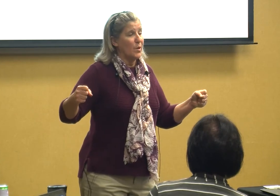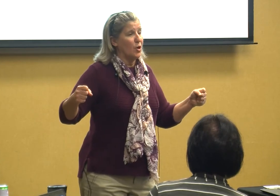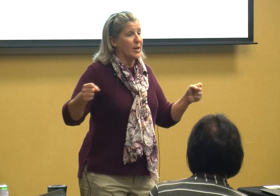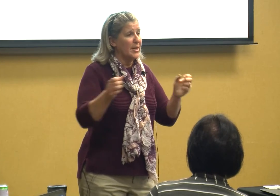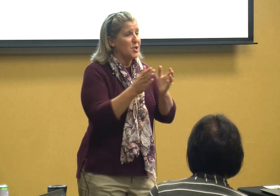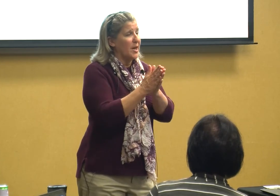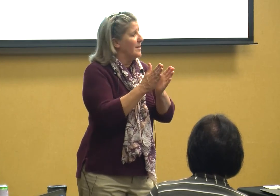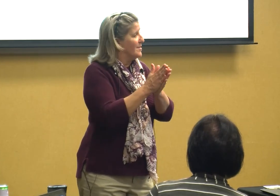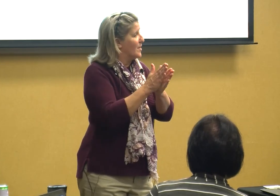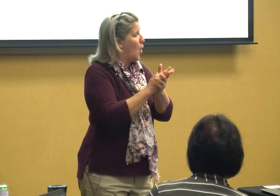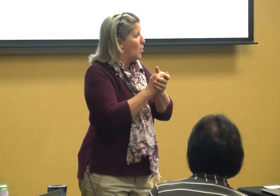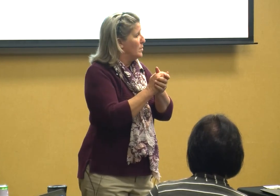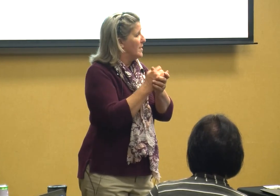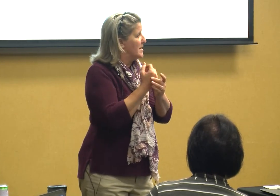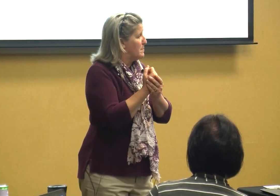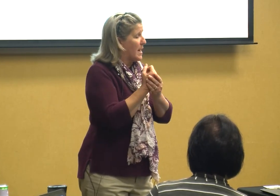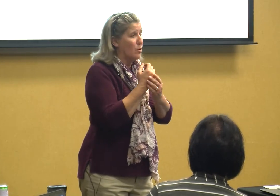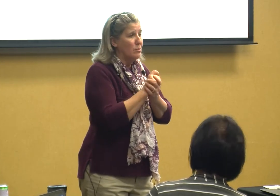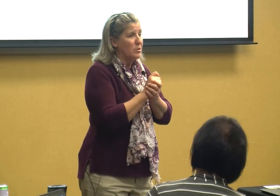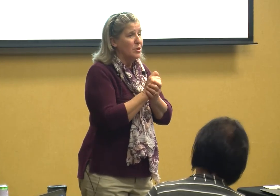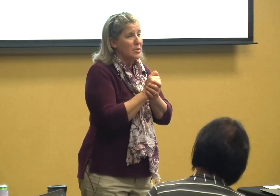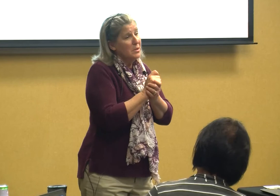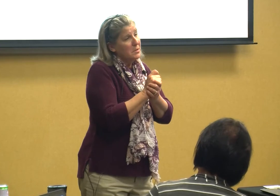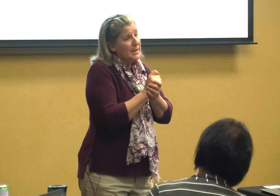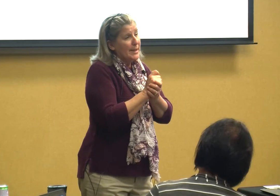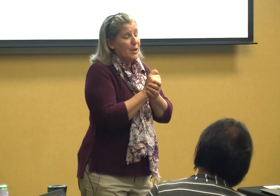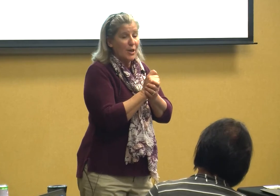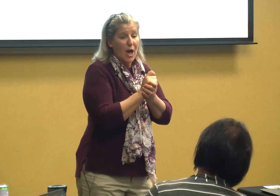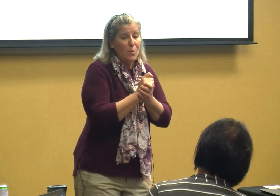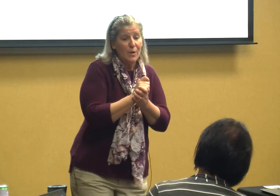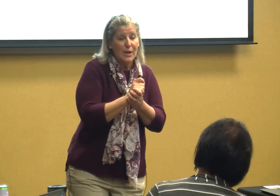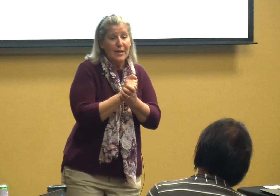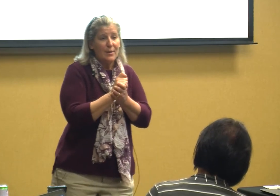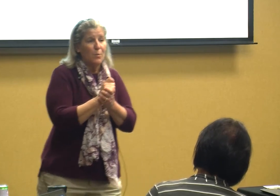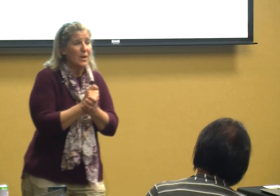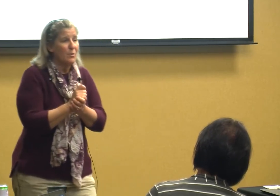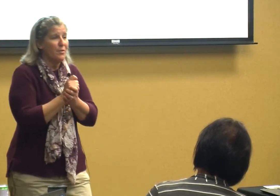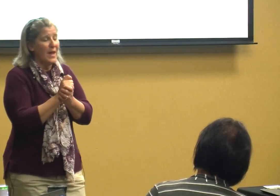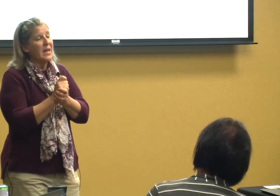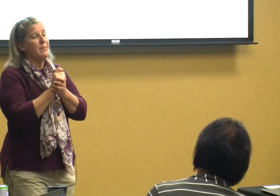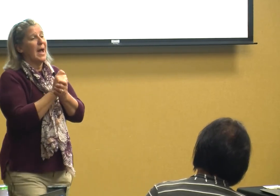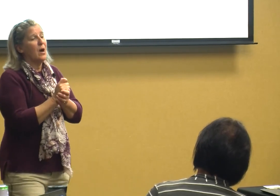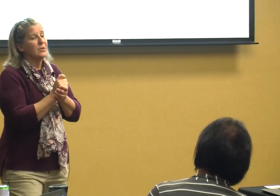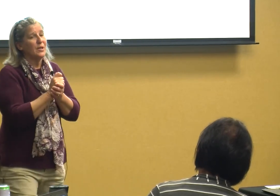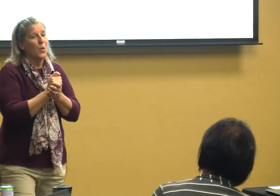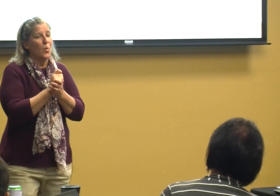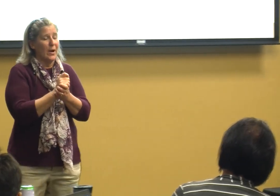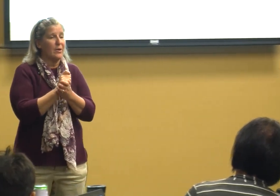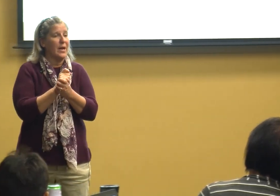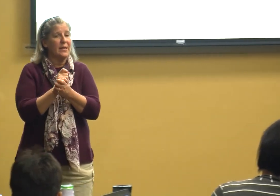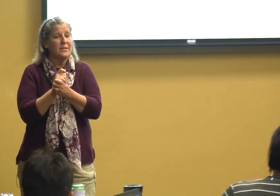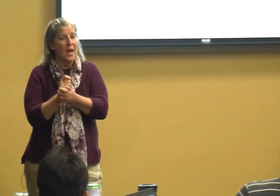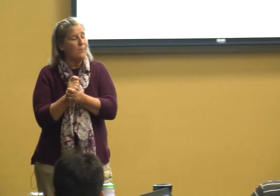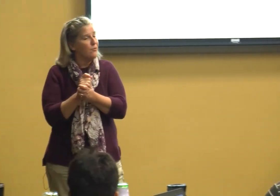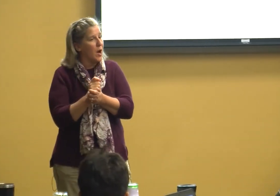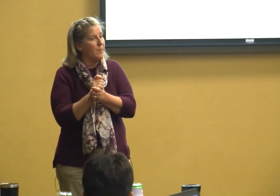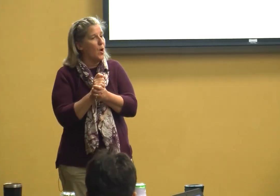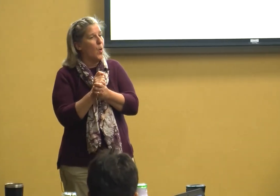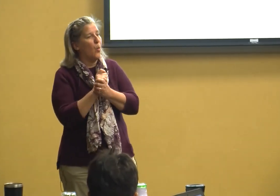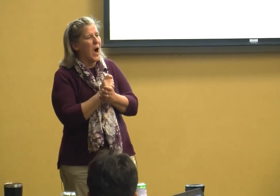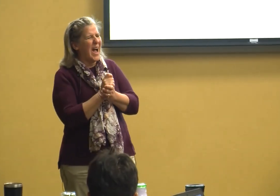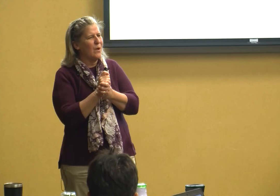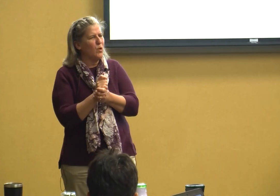cookie sheet is cold it's metal you know when you think about where kids come from why would